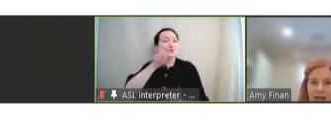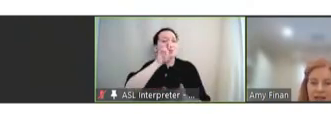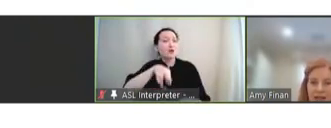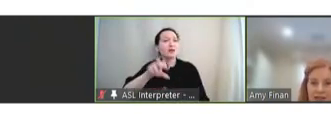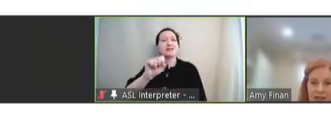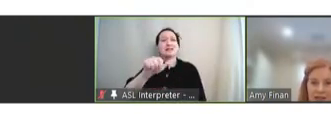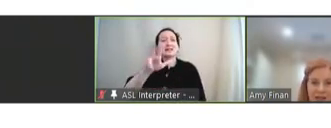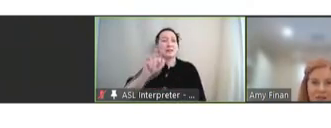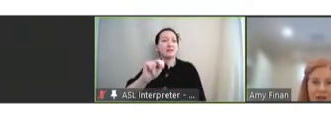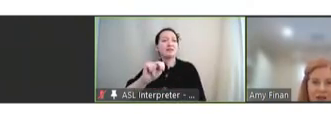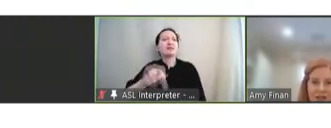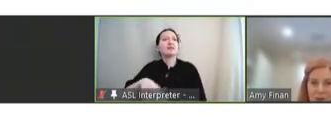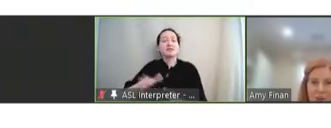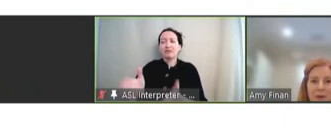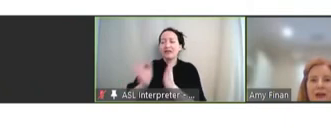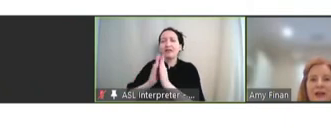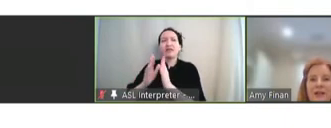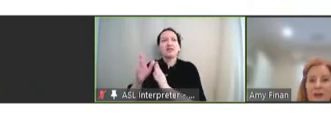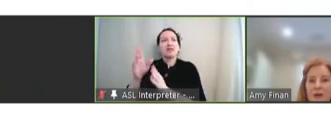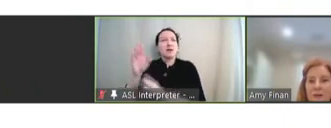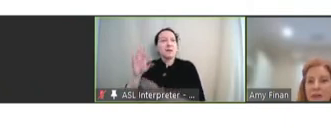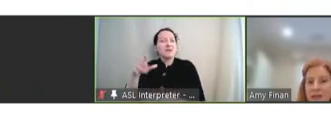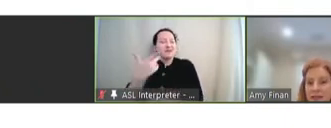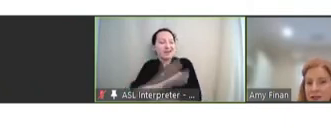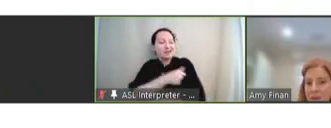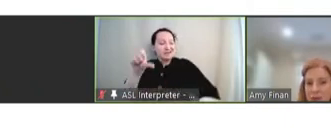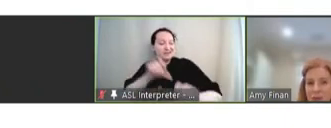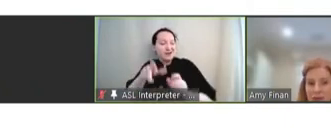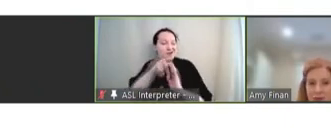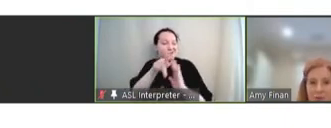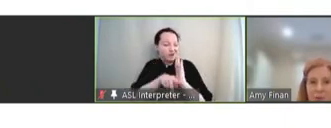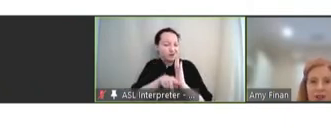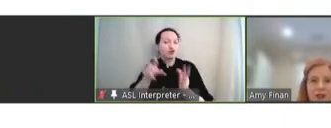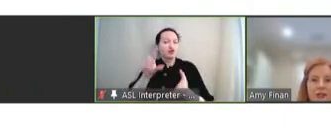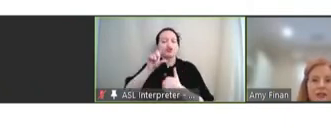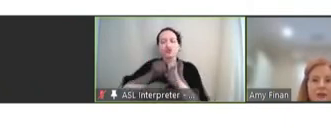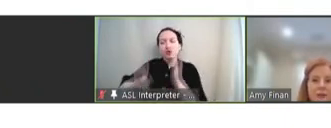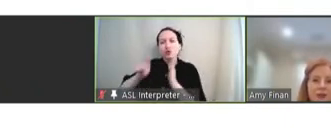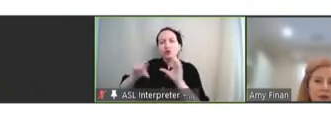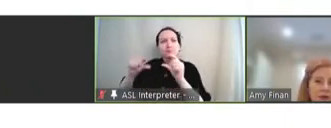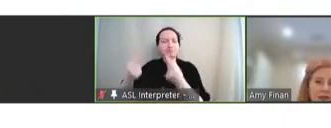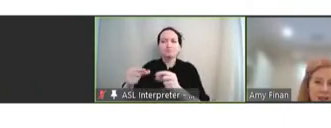Vaccine Science and Policy Group describes the need to rebuild regionally distributed R&D